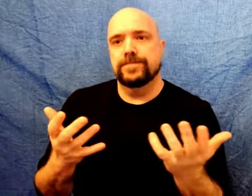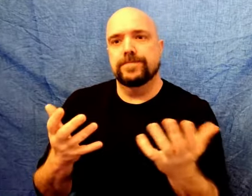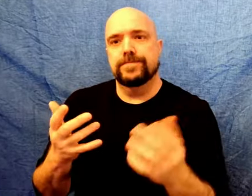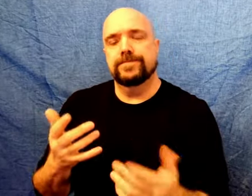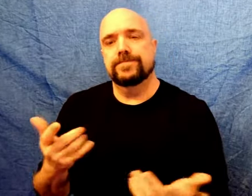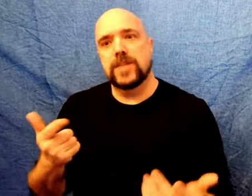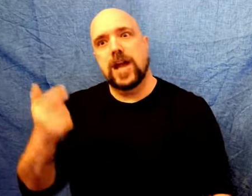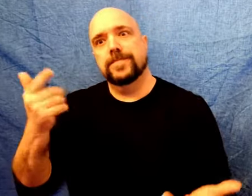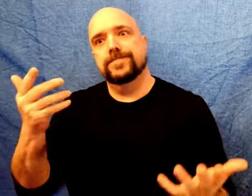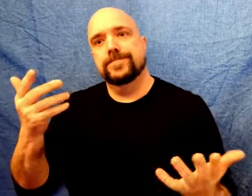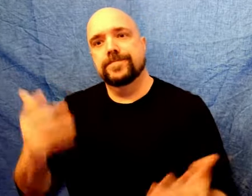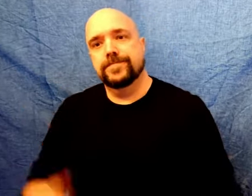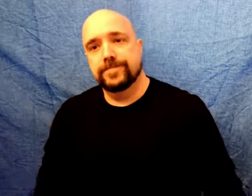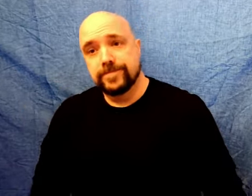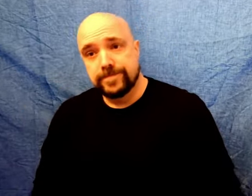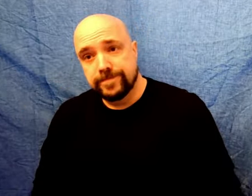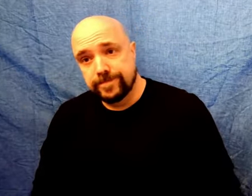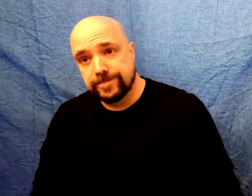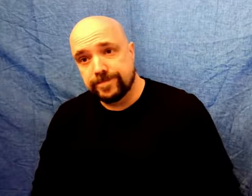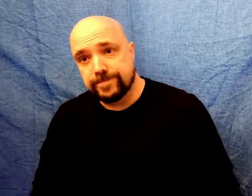And, as a result, a gunshot happened.